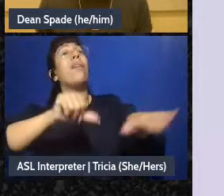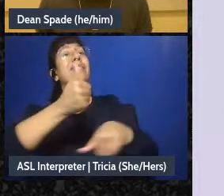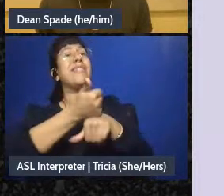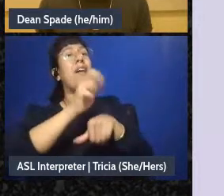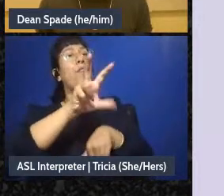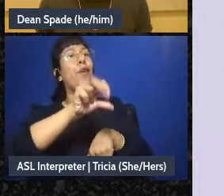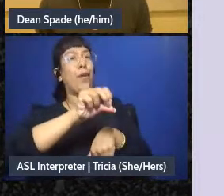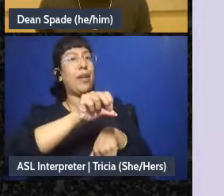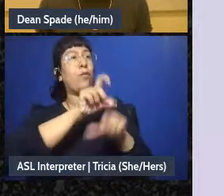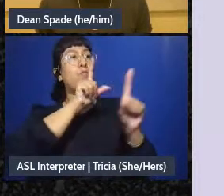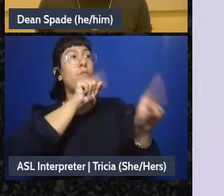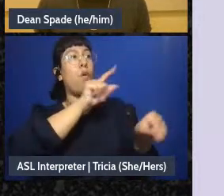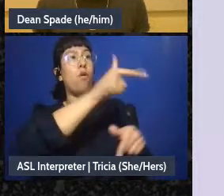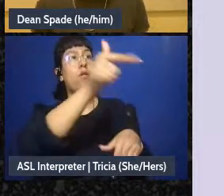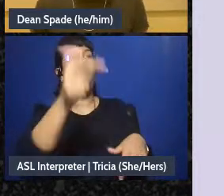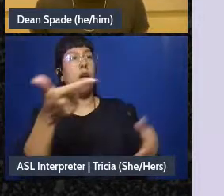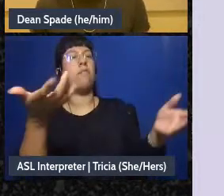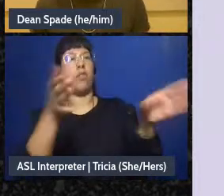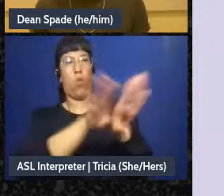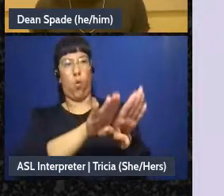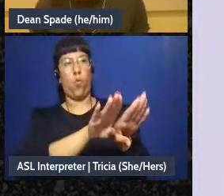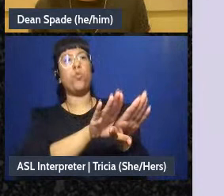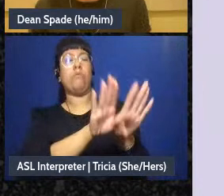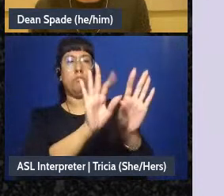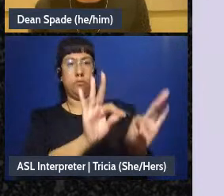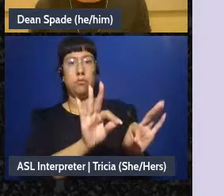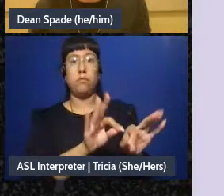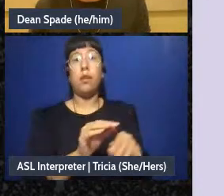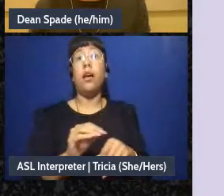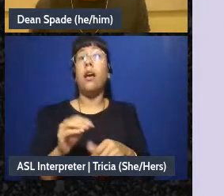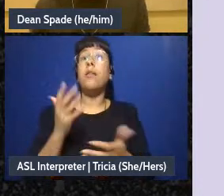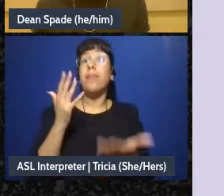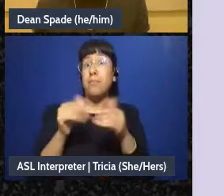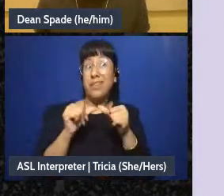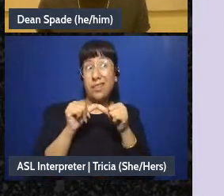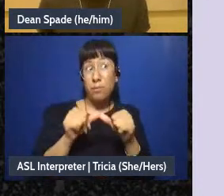back from the coalition meeting, and if it's really essential that it keep going we have to